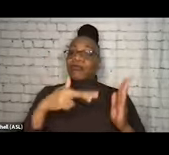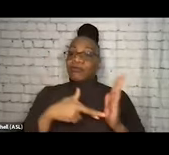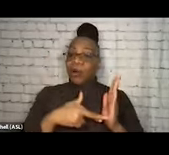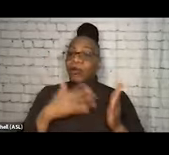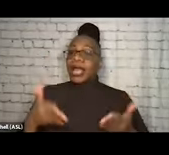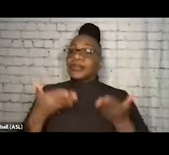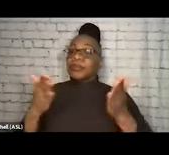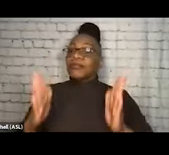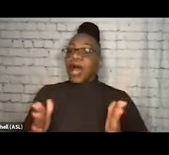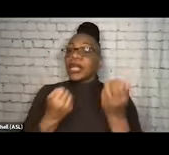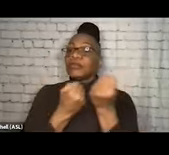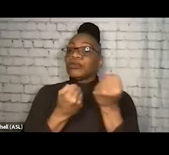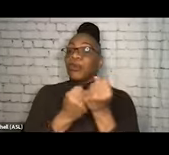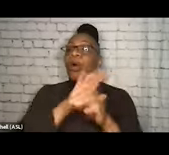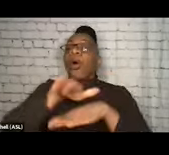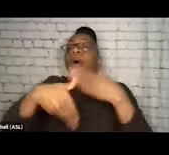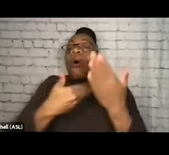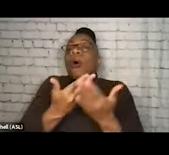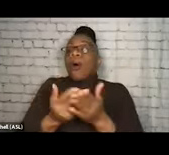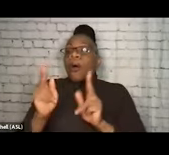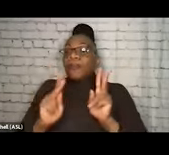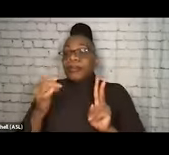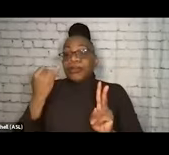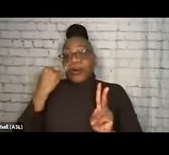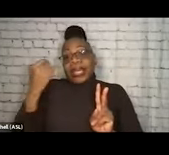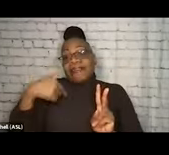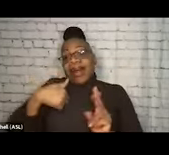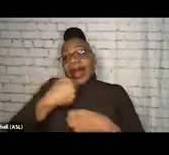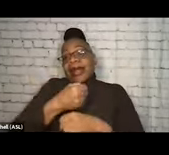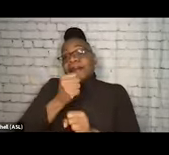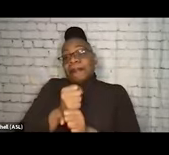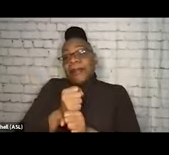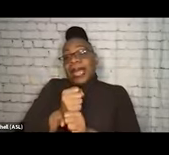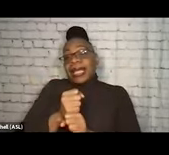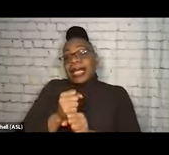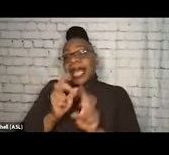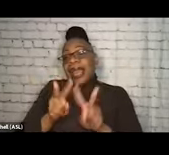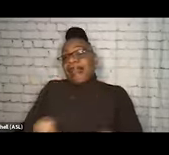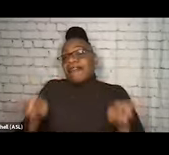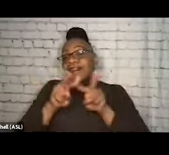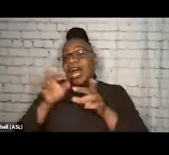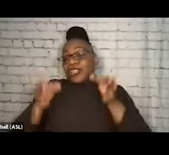And so if I'm making a value judgment, that's probably about something that I'm experiencing and that I'm feeling.